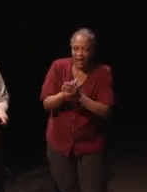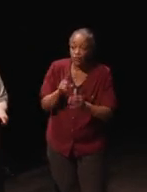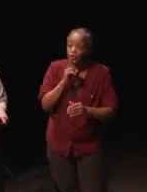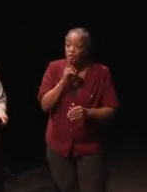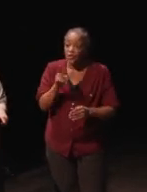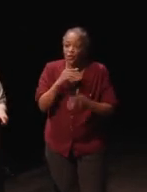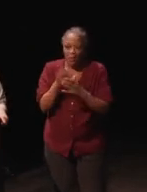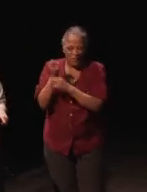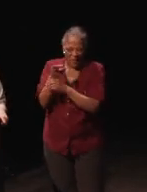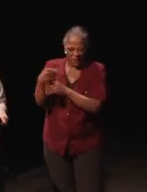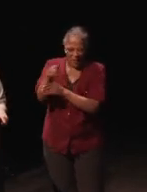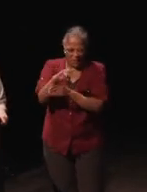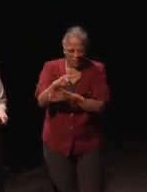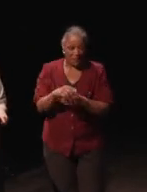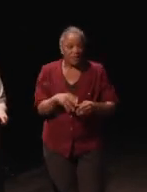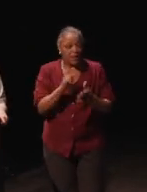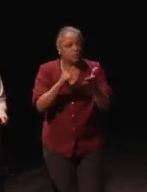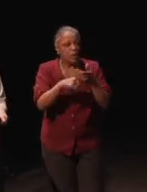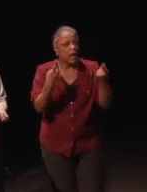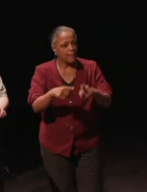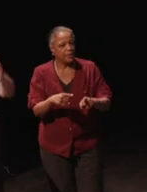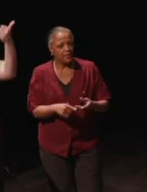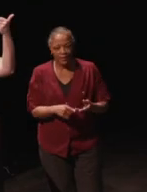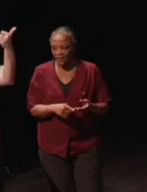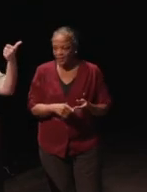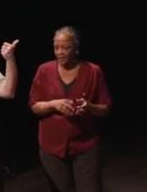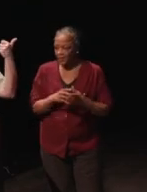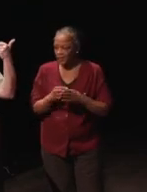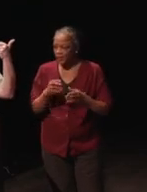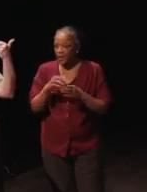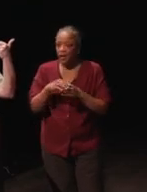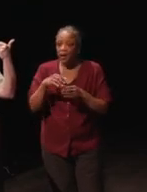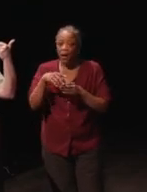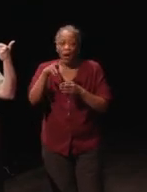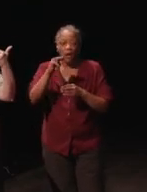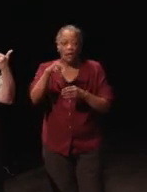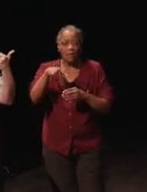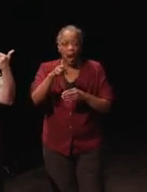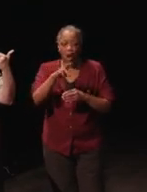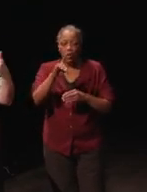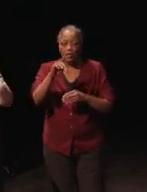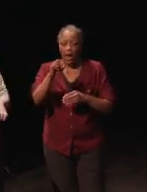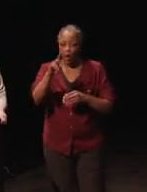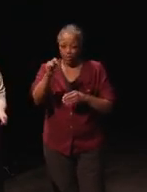you're going to beat them," and that's exactly what happened. It was Mortal Kombat, which is the game you saw on the screen just a few minutes ago.